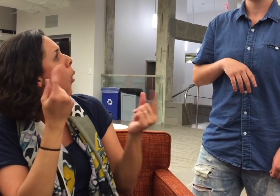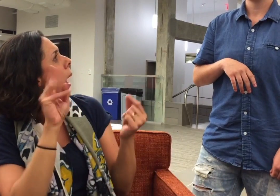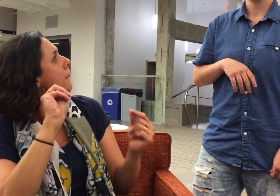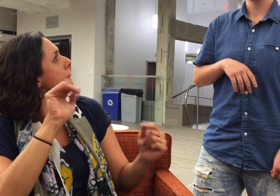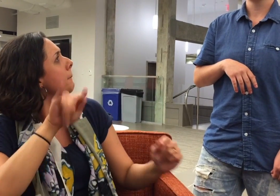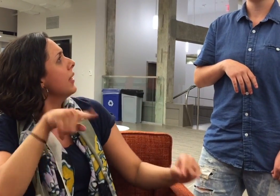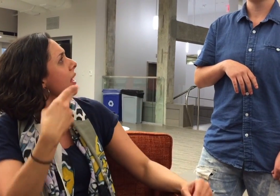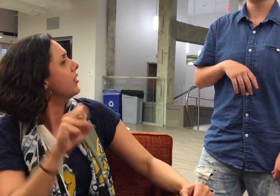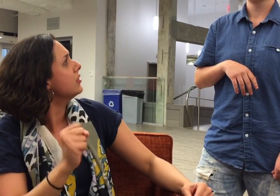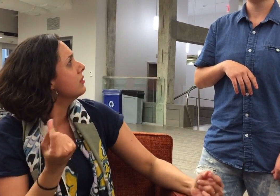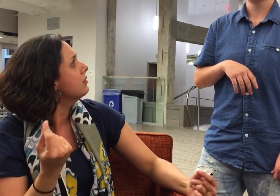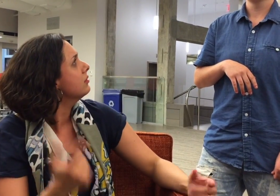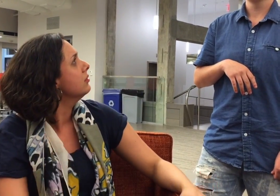Amanda: Myths like what?